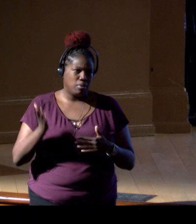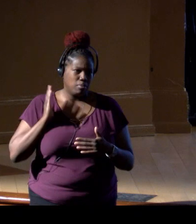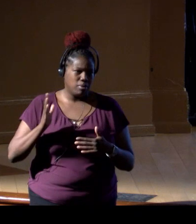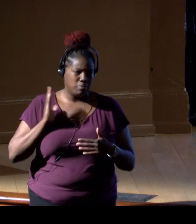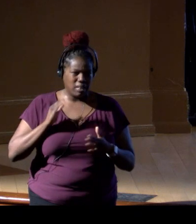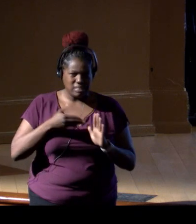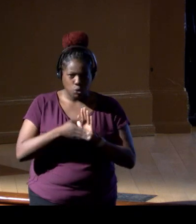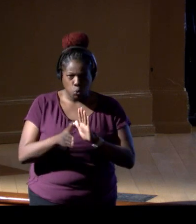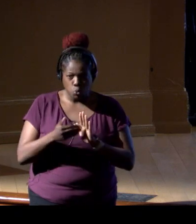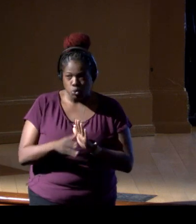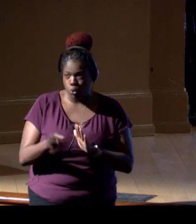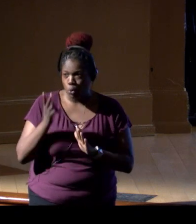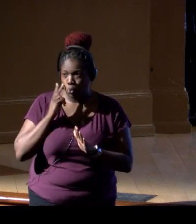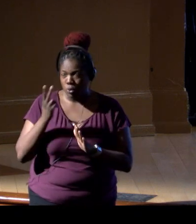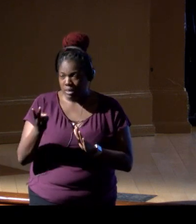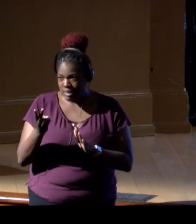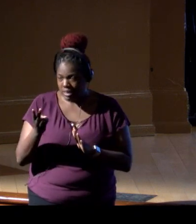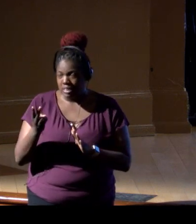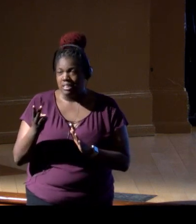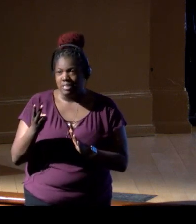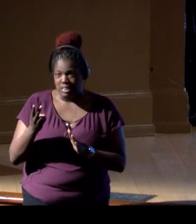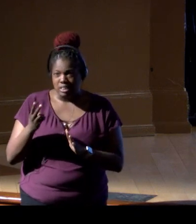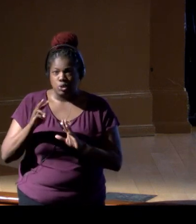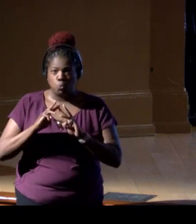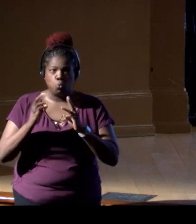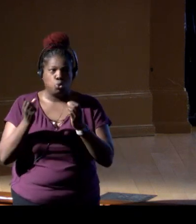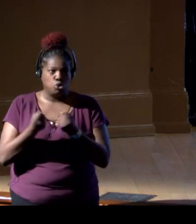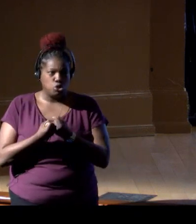We've seen in the last, well, in the workshop in October